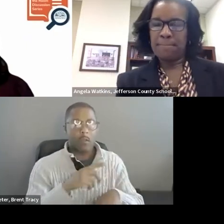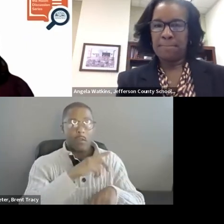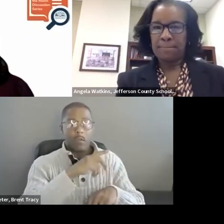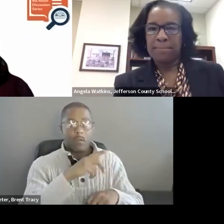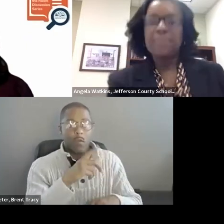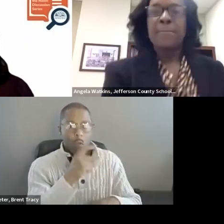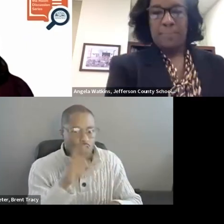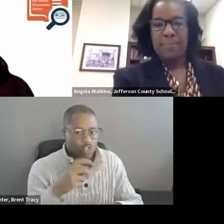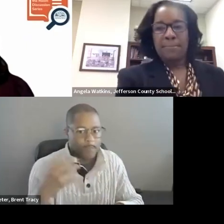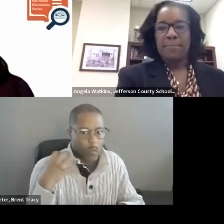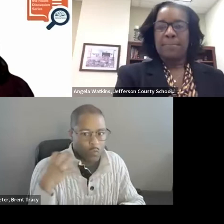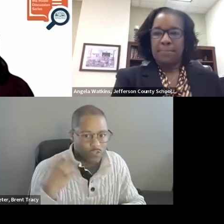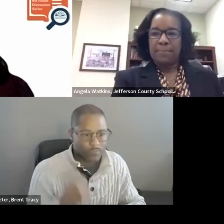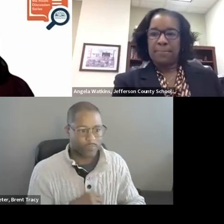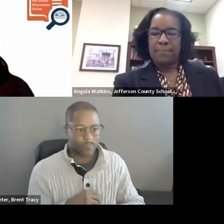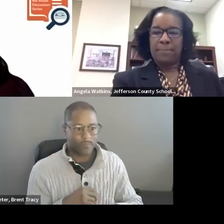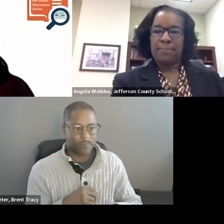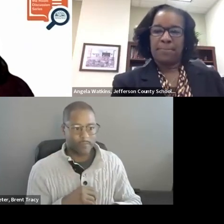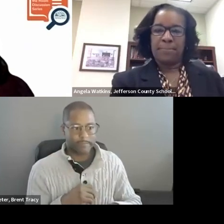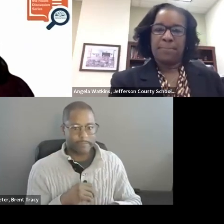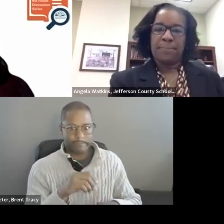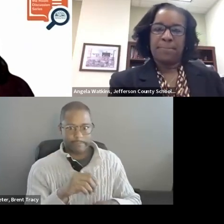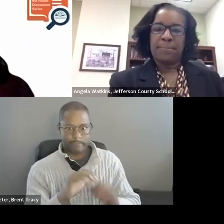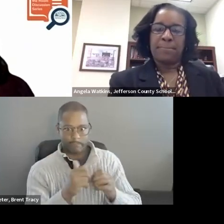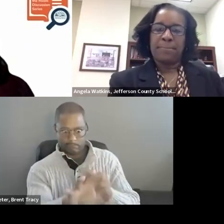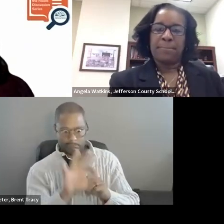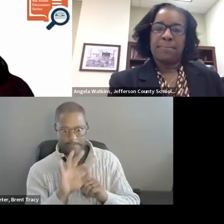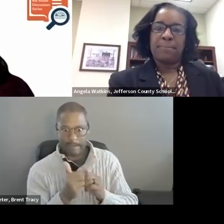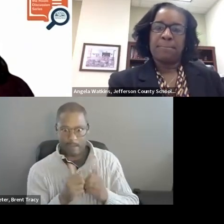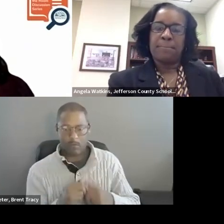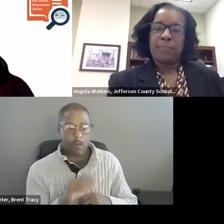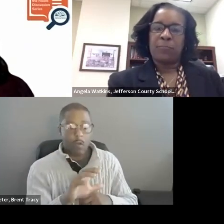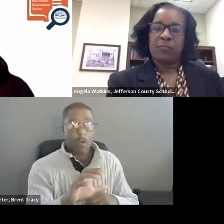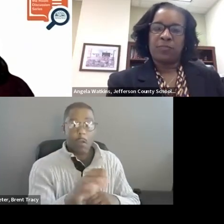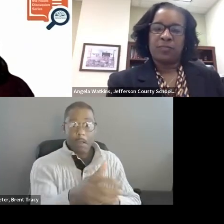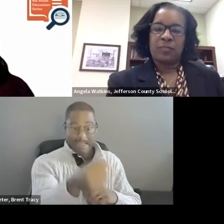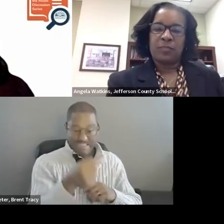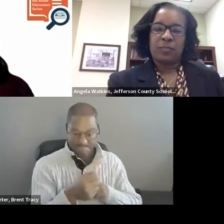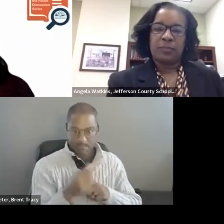a coach, what coaches should do, and what supports coaches need to be successful.